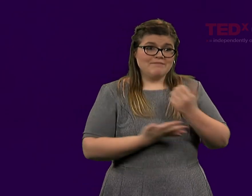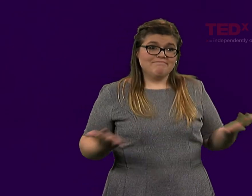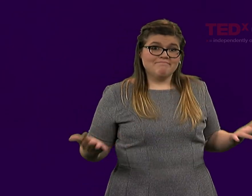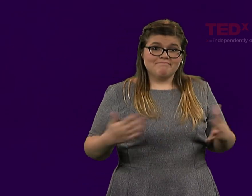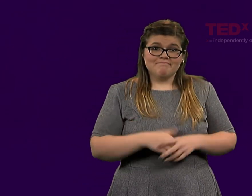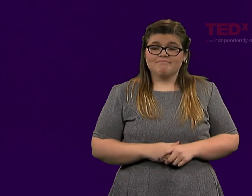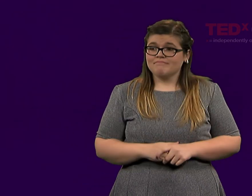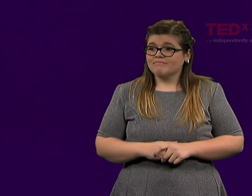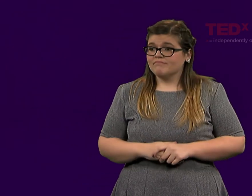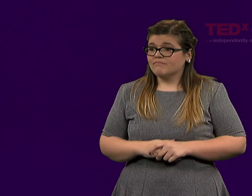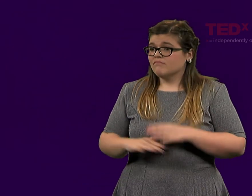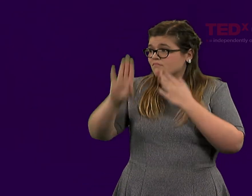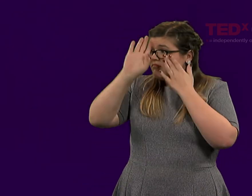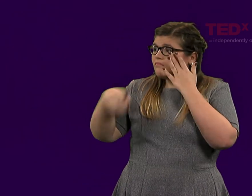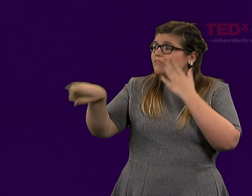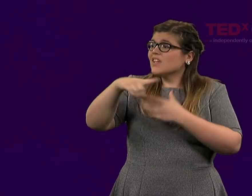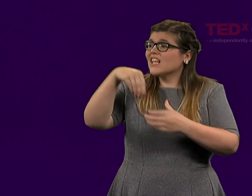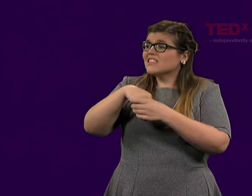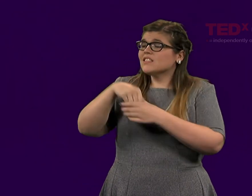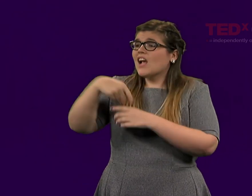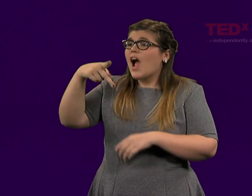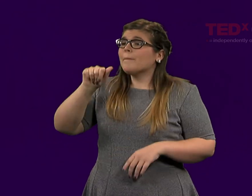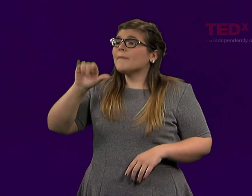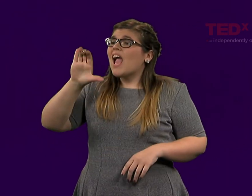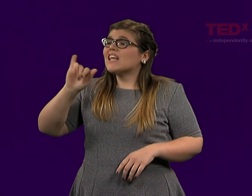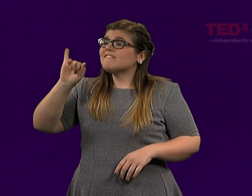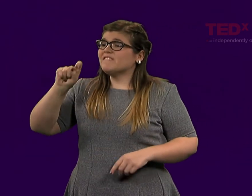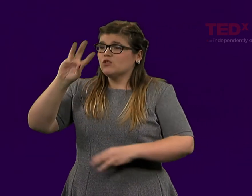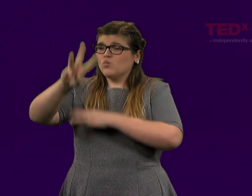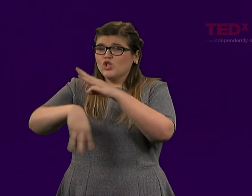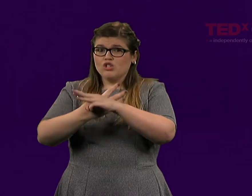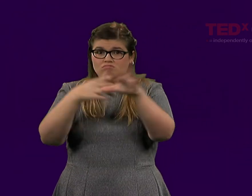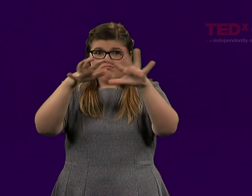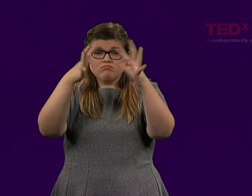We stand behind our soldiers. Inside the pacifist world, there is diversity